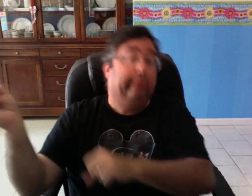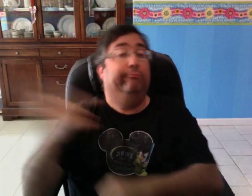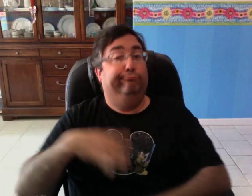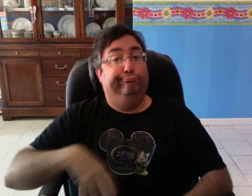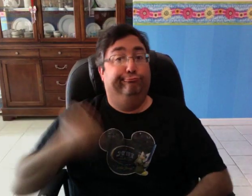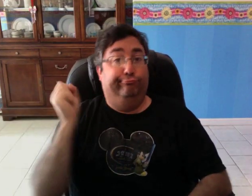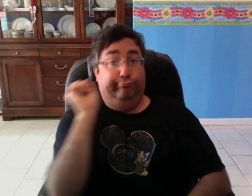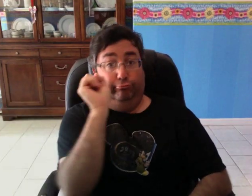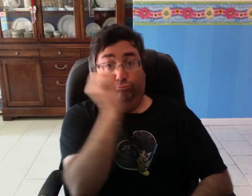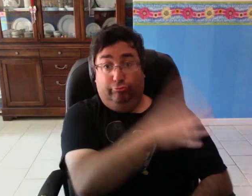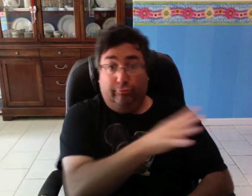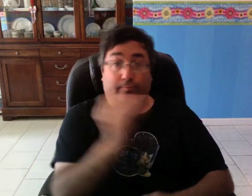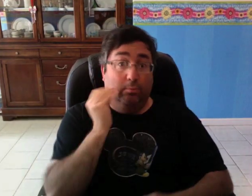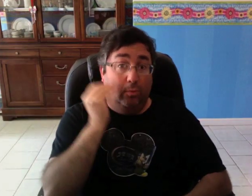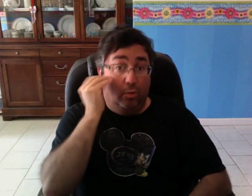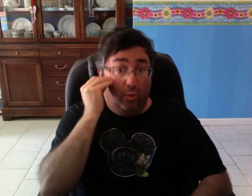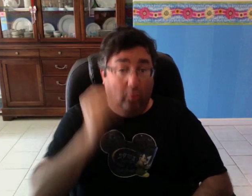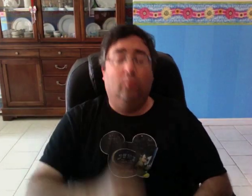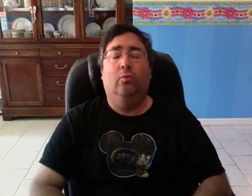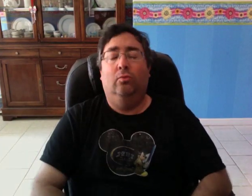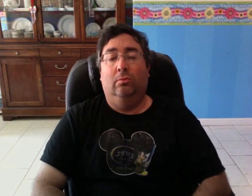and take me home.